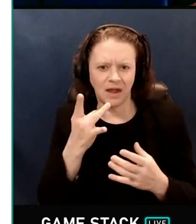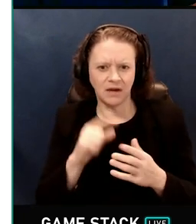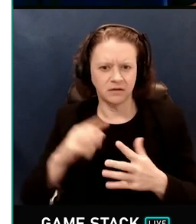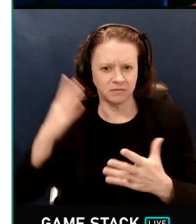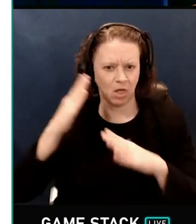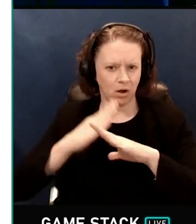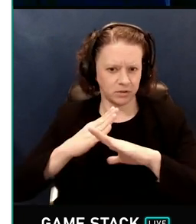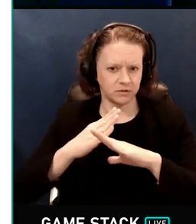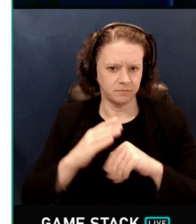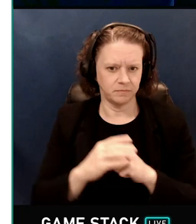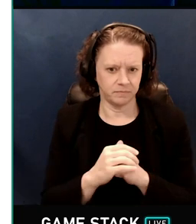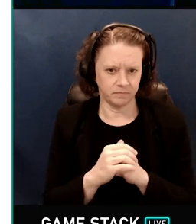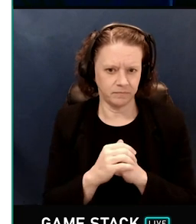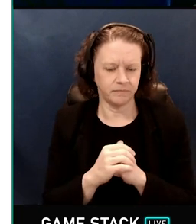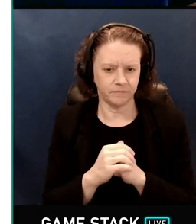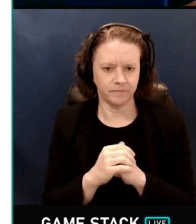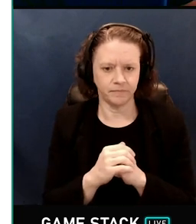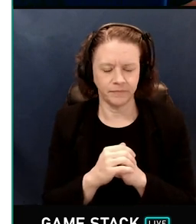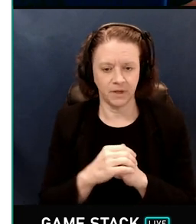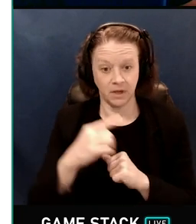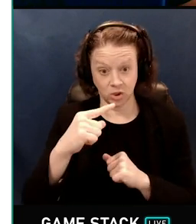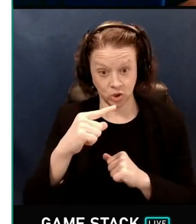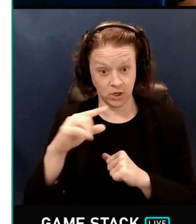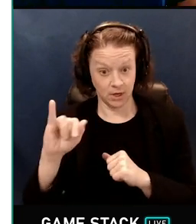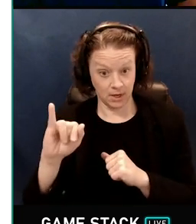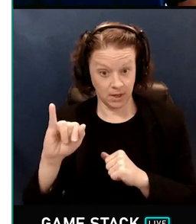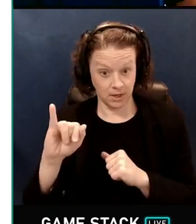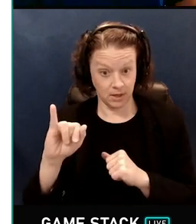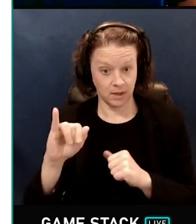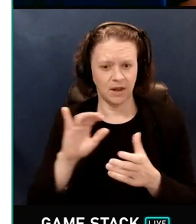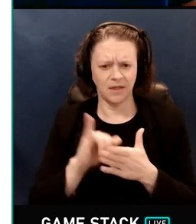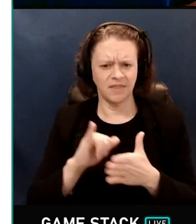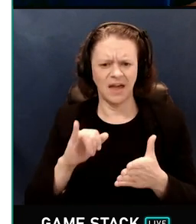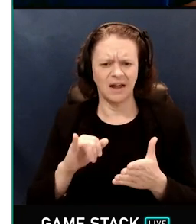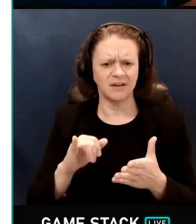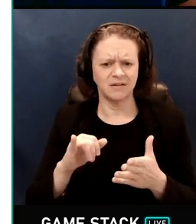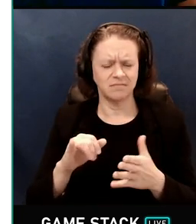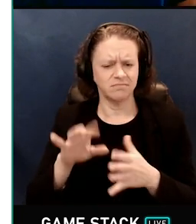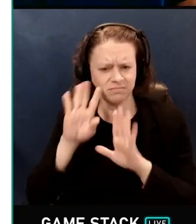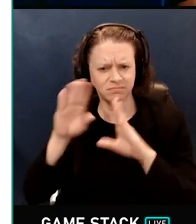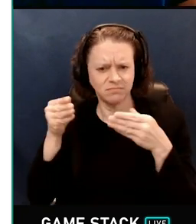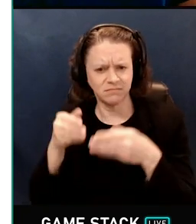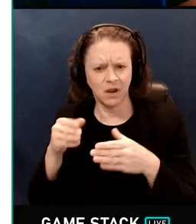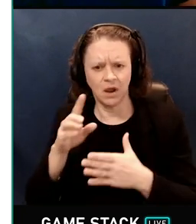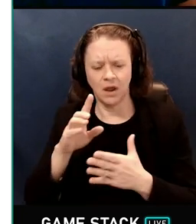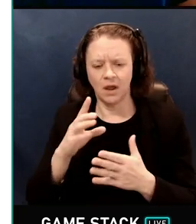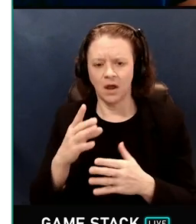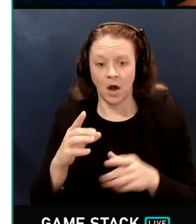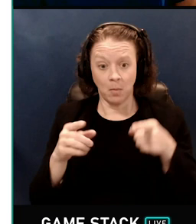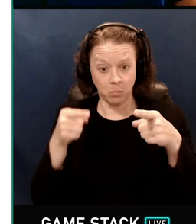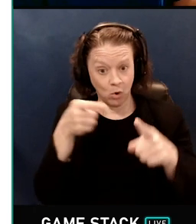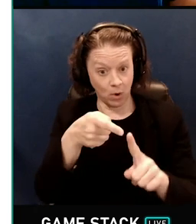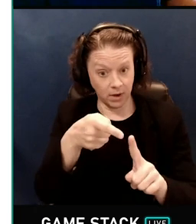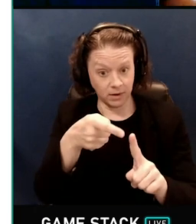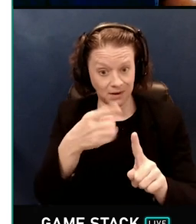Now global illumination, on the other hand, is concerned with: What is the light that is falling onto a point?